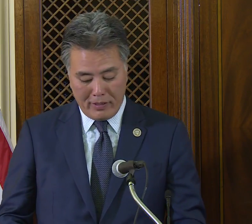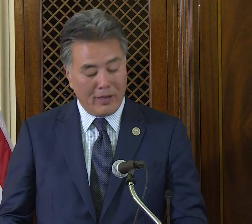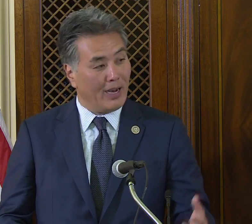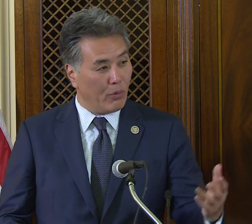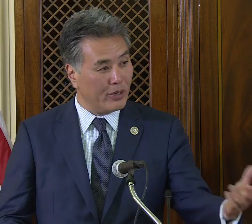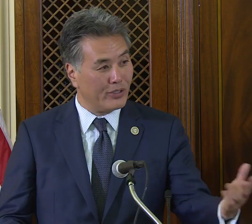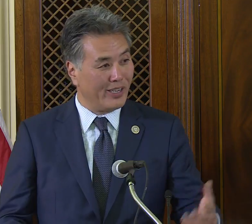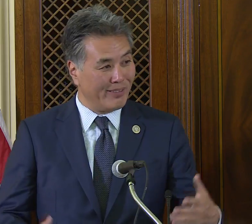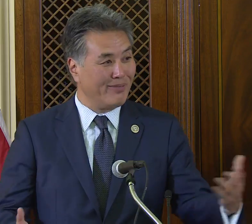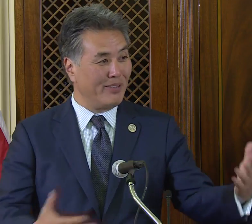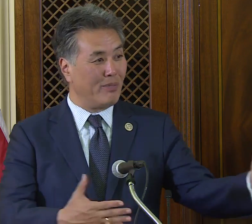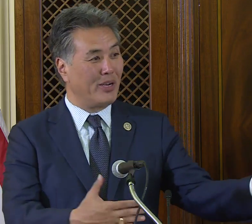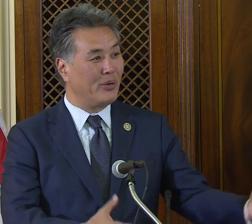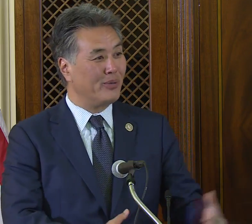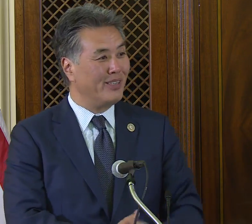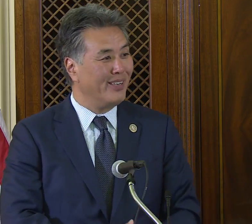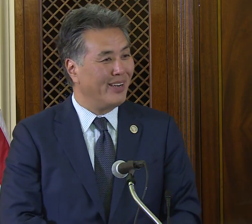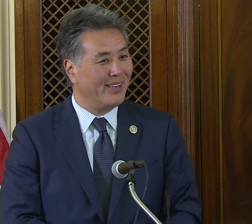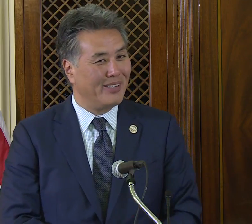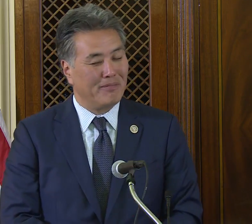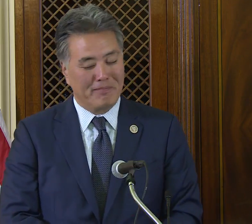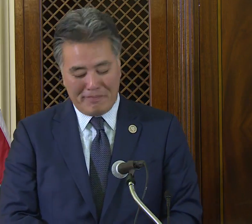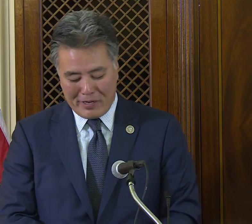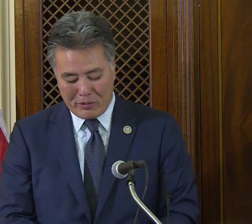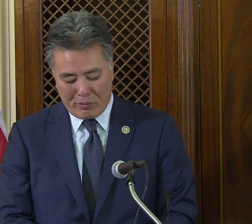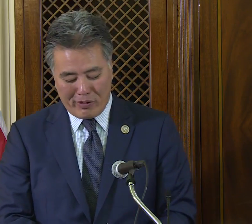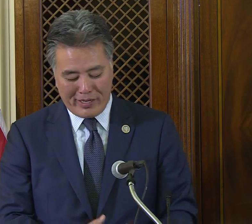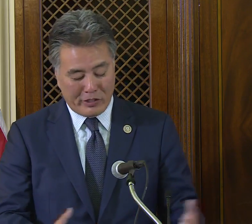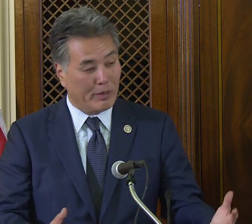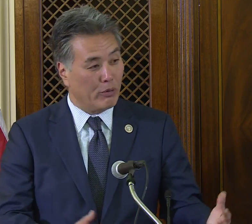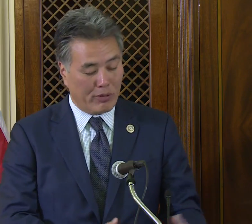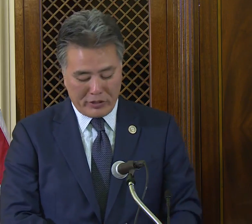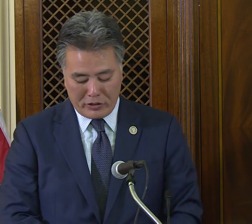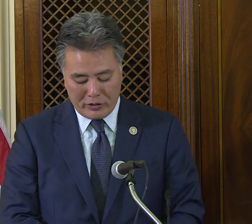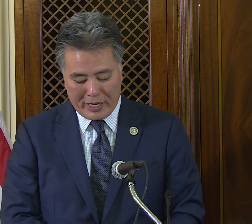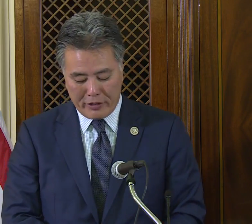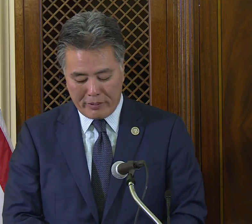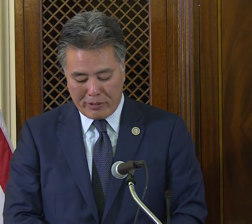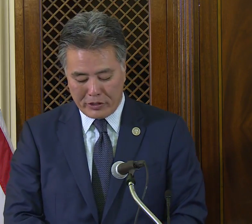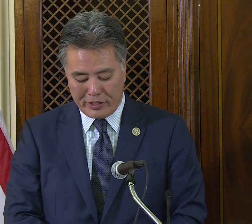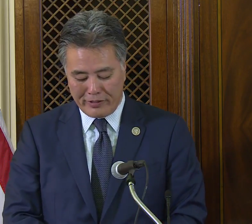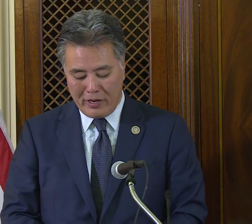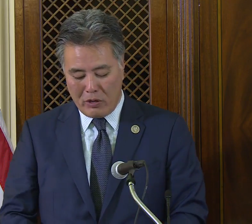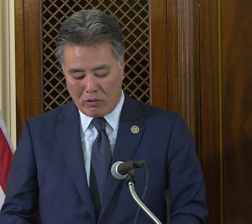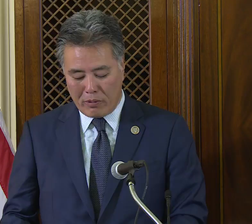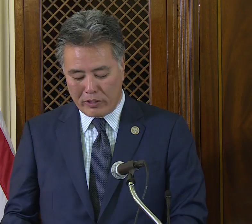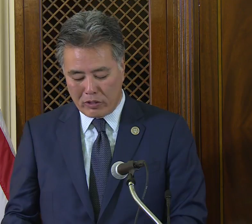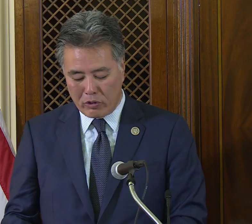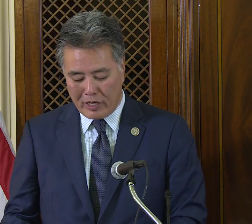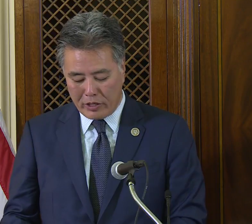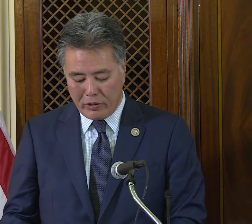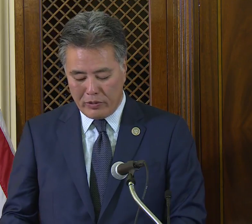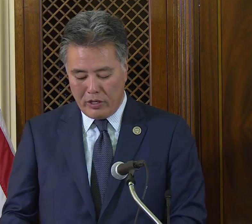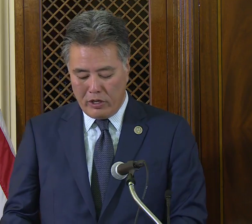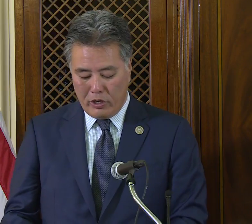I want to say my own praises to Gallaudet President Roberta Cordano,